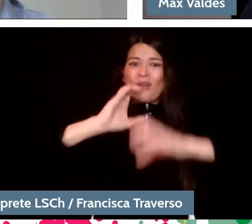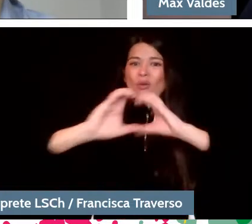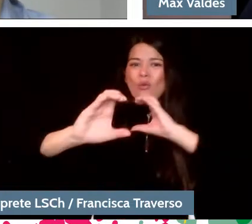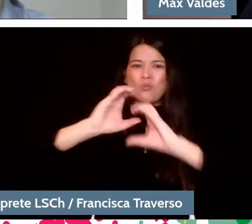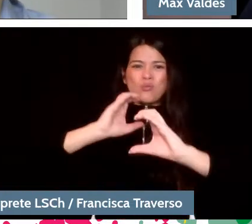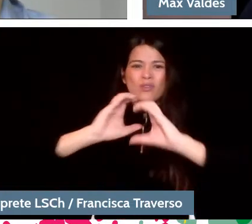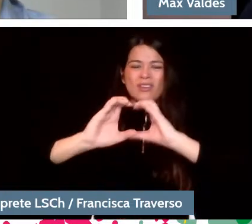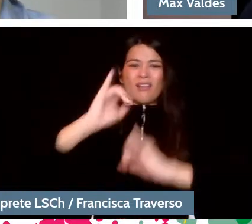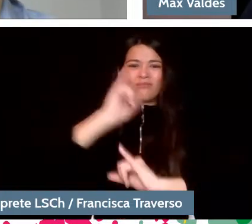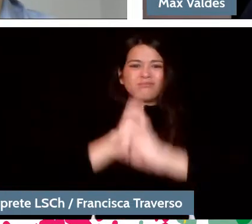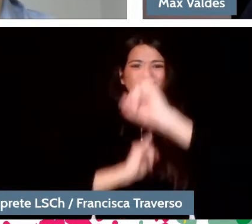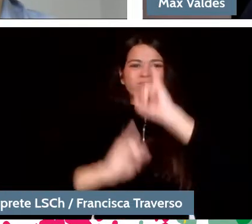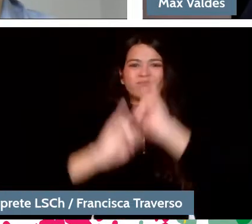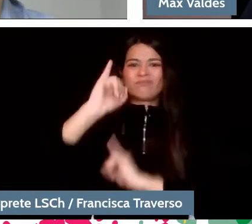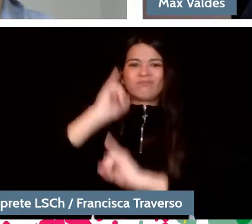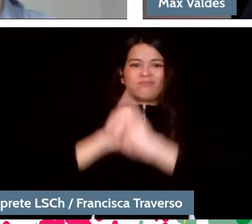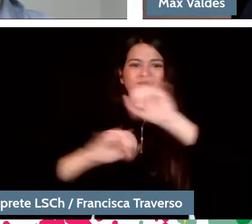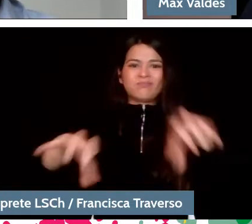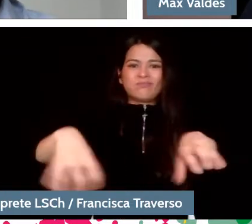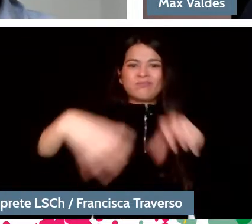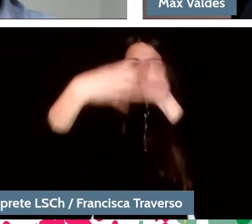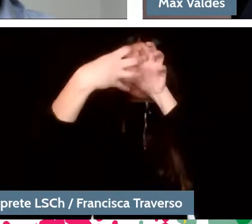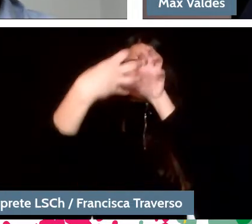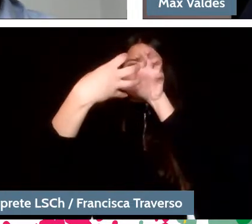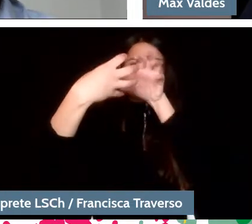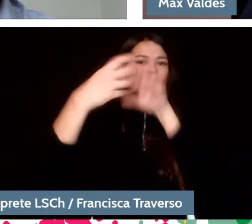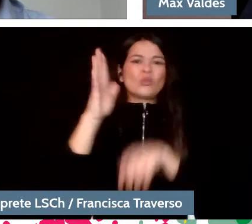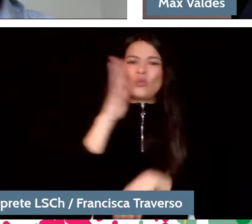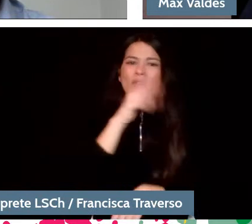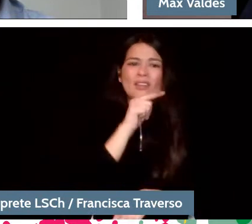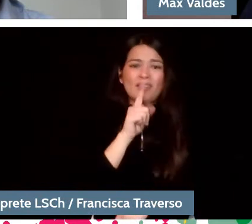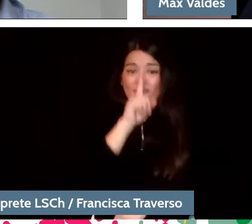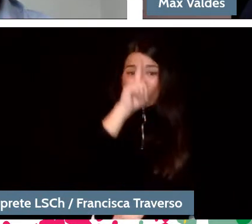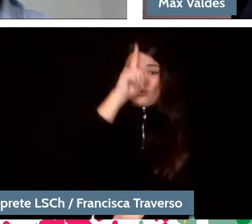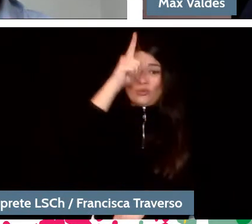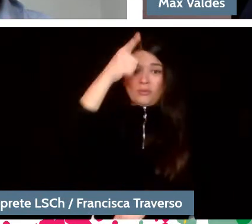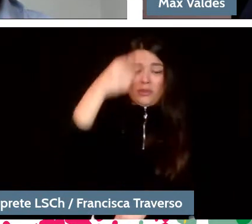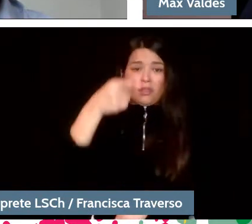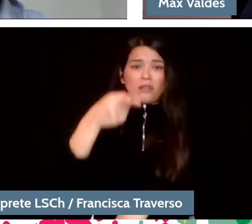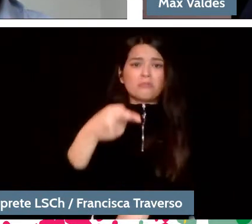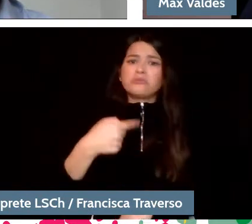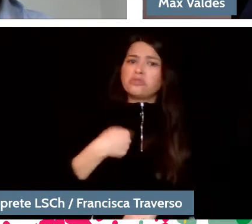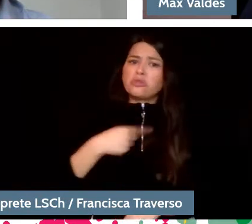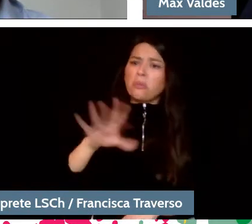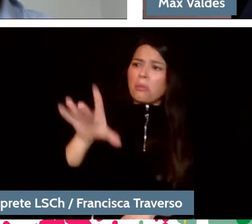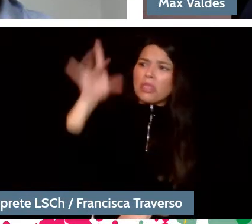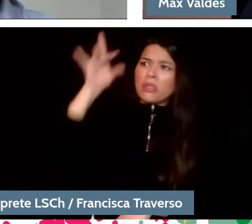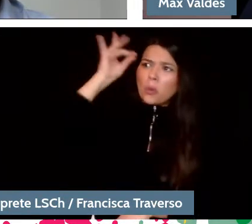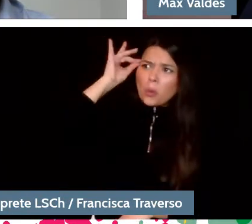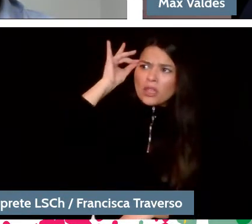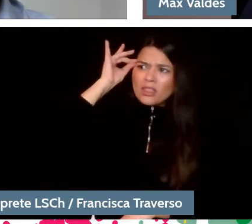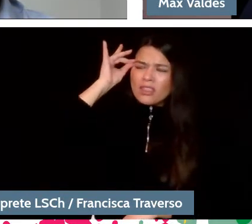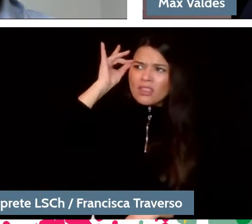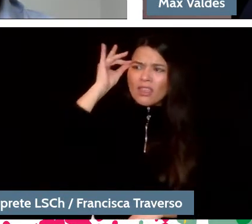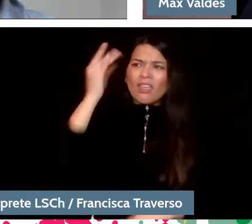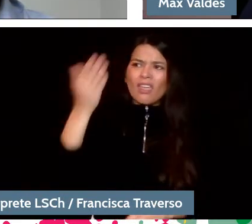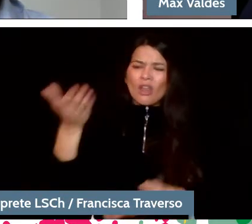that we were not used to and we realized that there was a lot of participation and a lot of gratitude because we were working